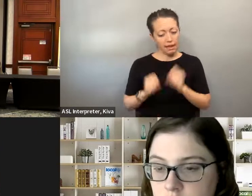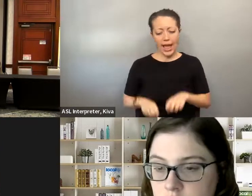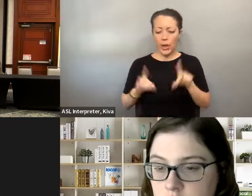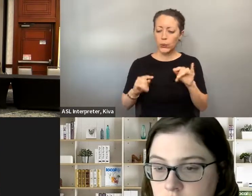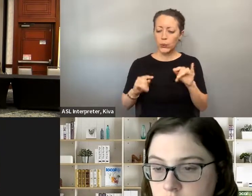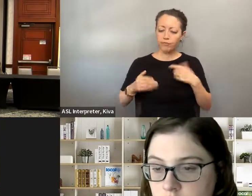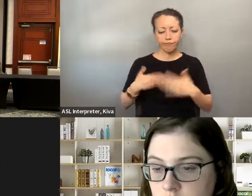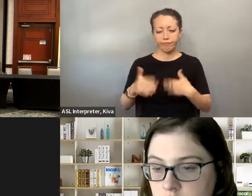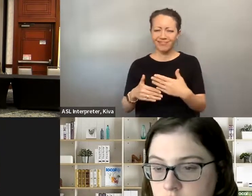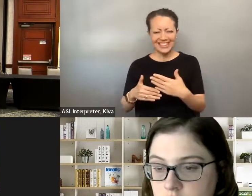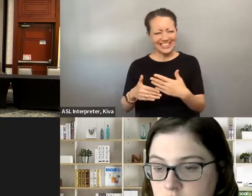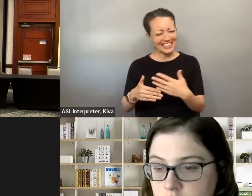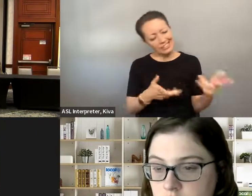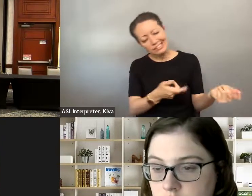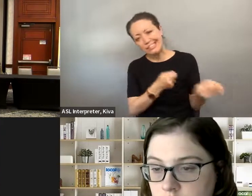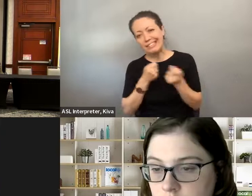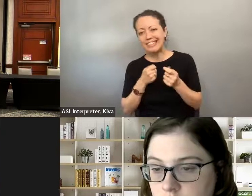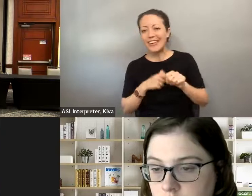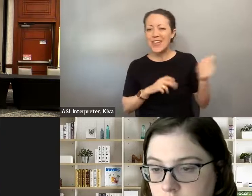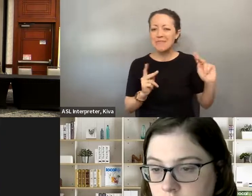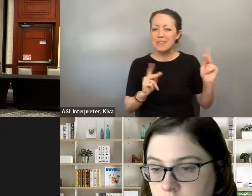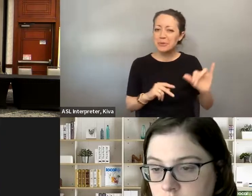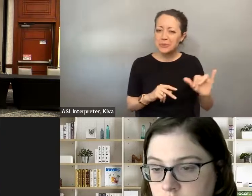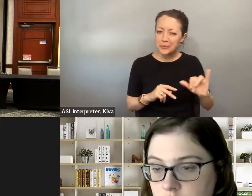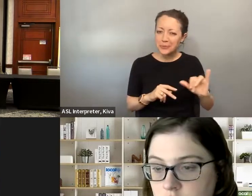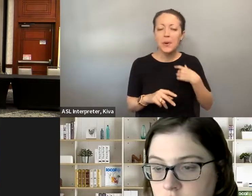think that, you know, we have to be working with each other